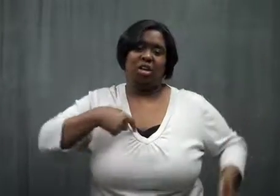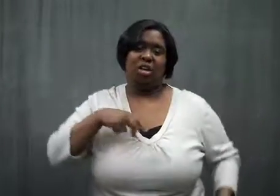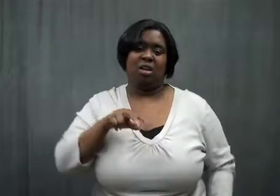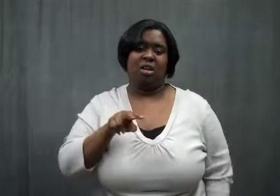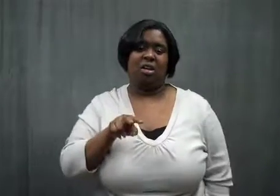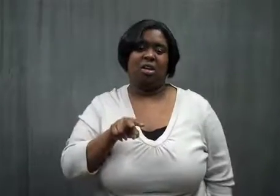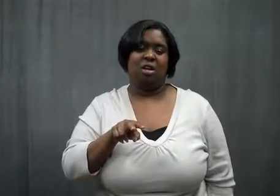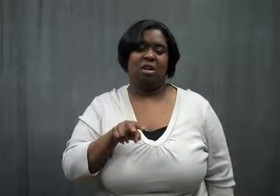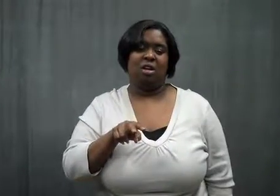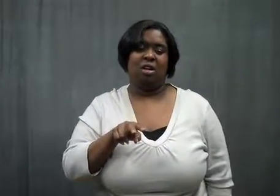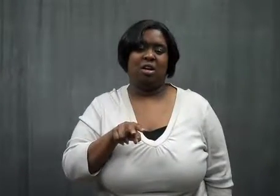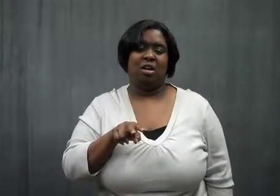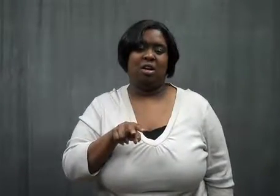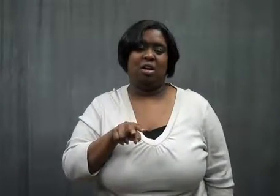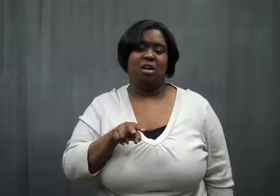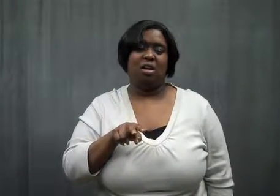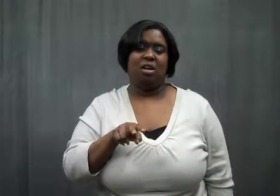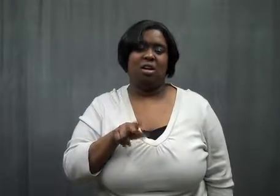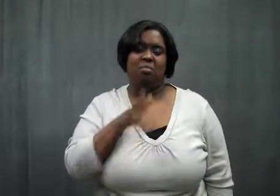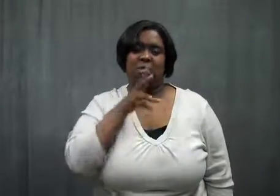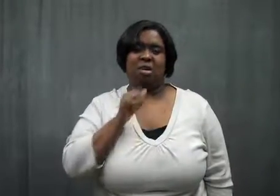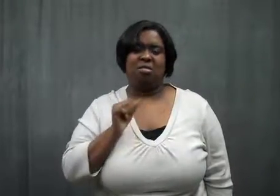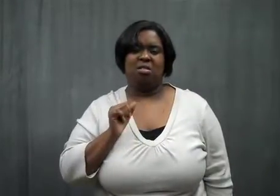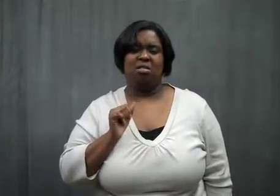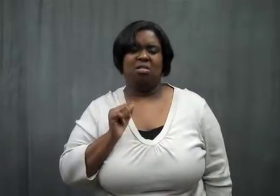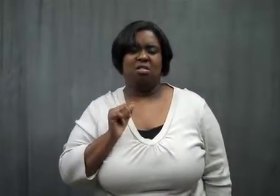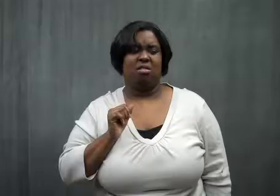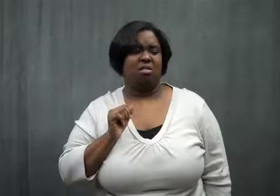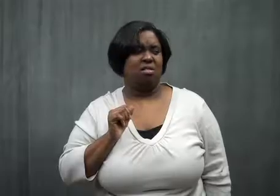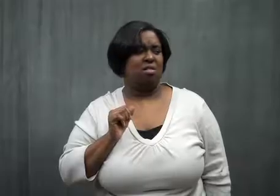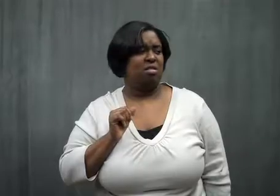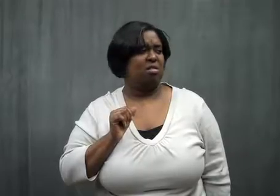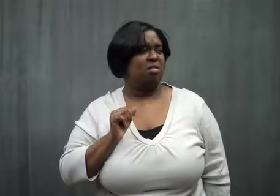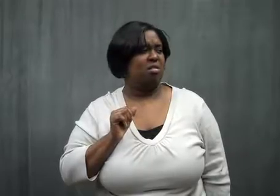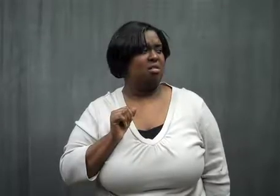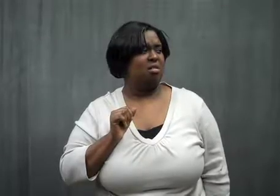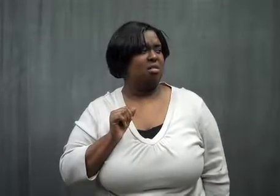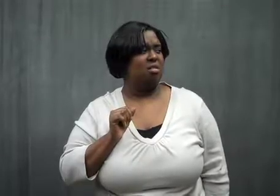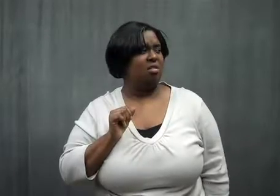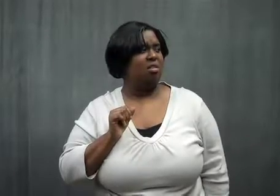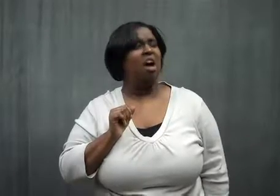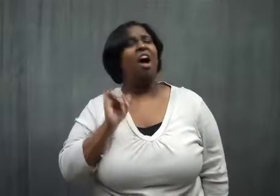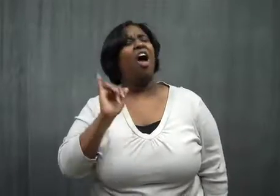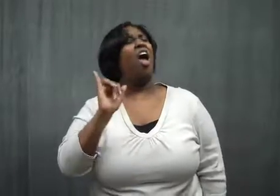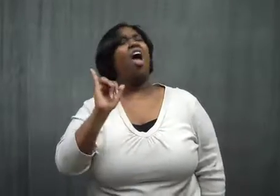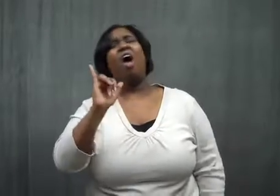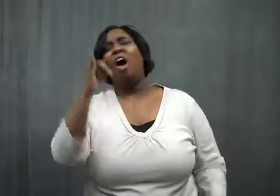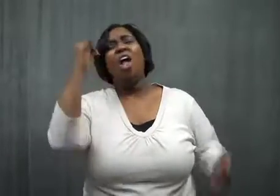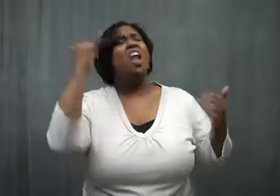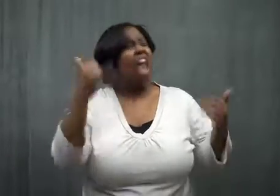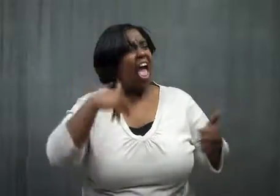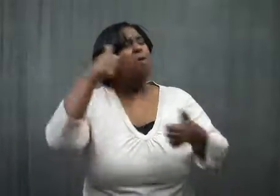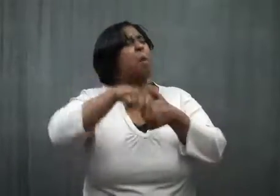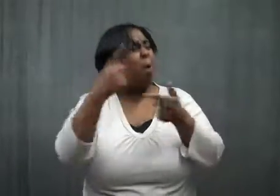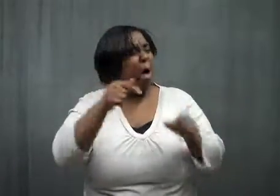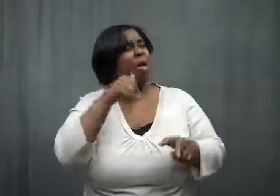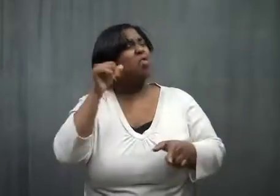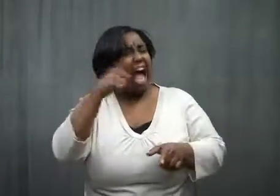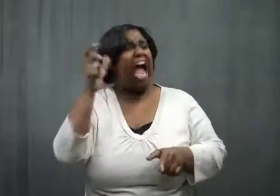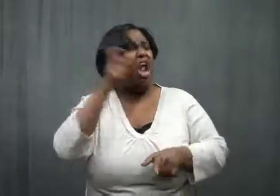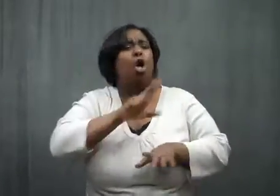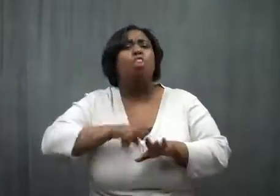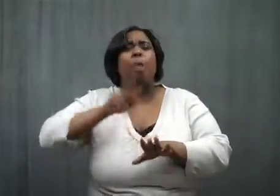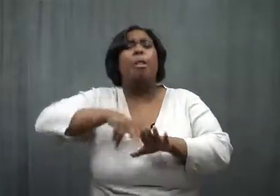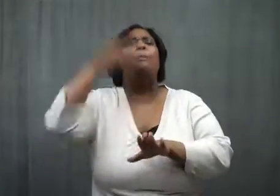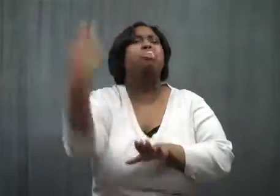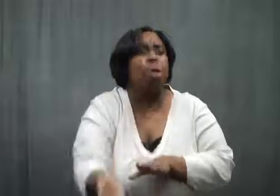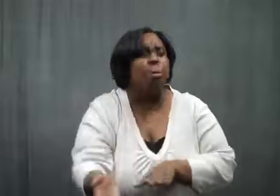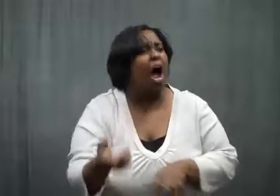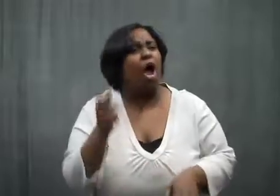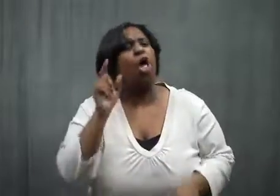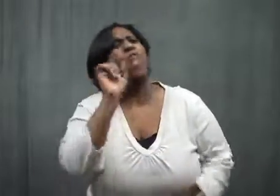My mother said, "Oh, now I remember, it was you, you fell all over the place!"